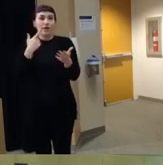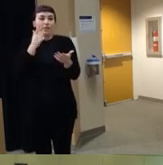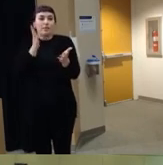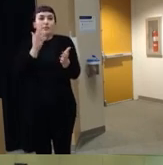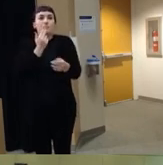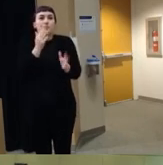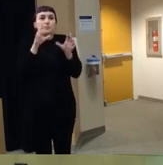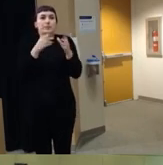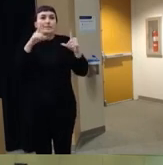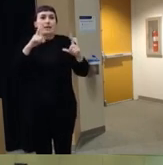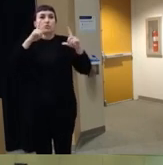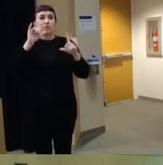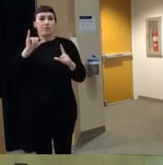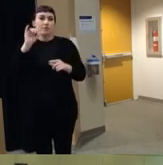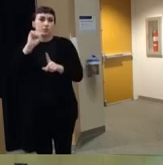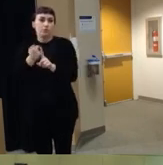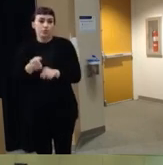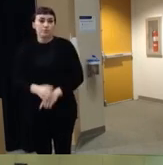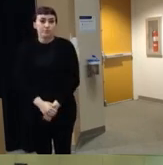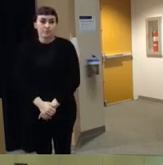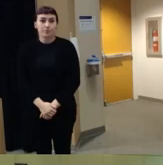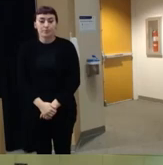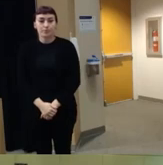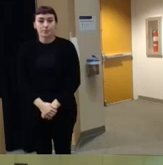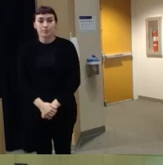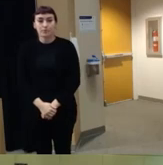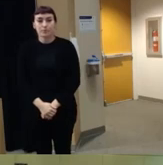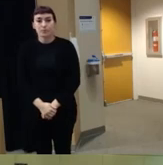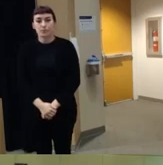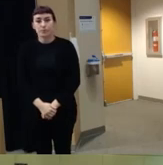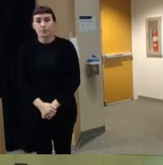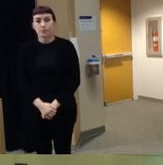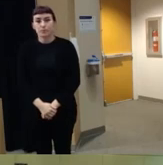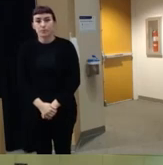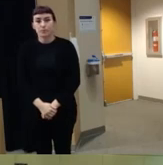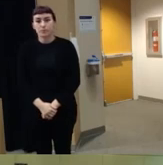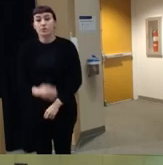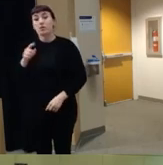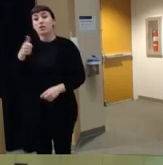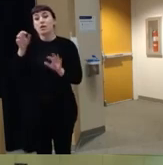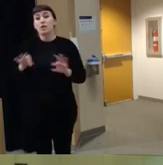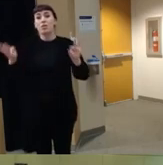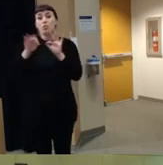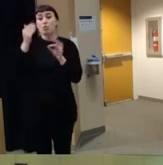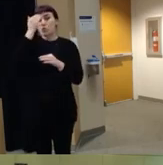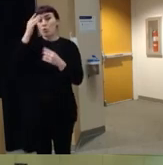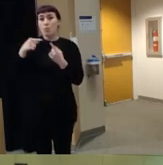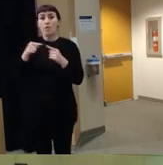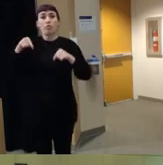those and uh something else that's important to note about this work um is something that I kind